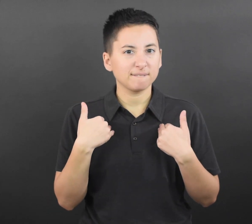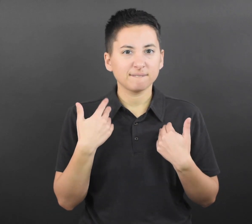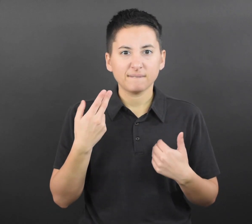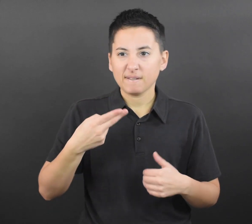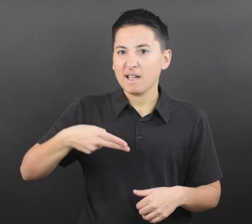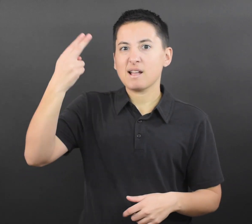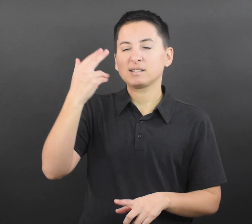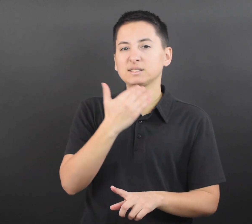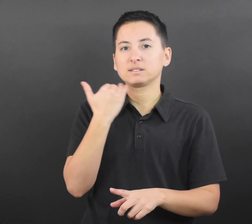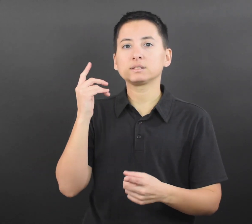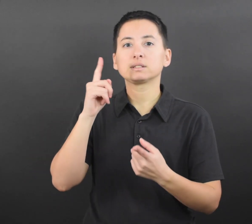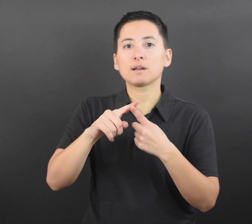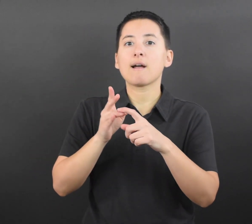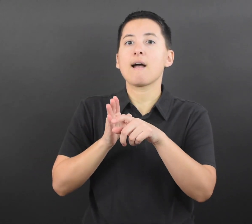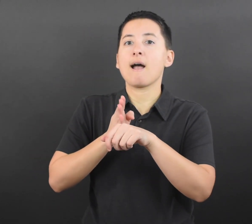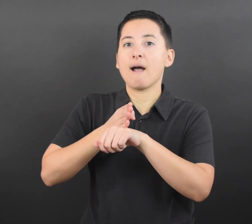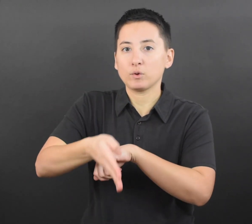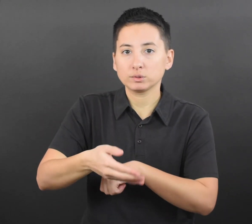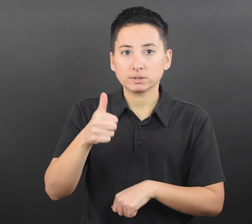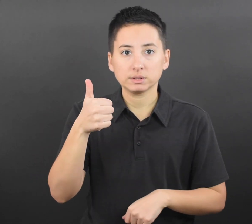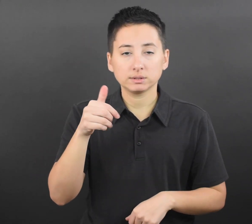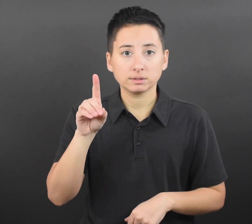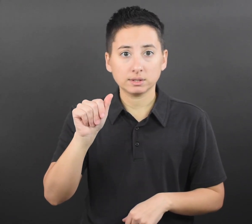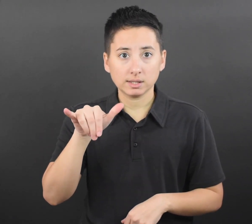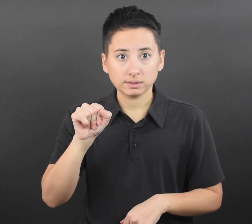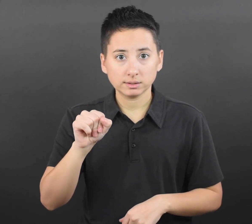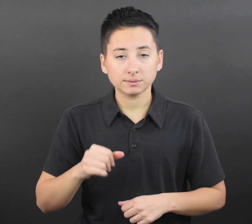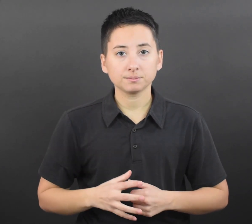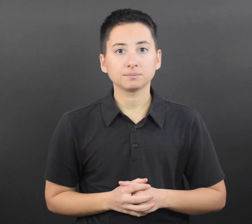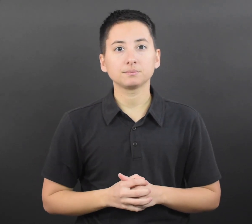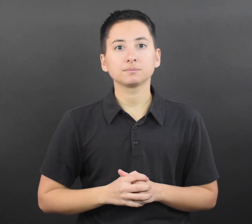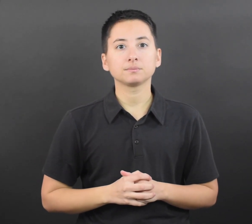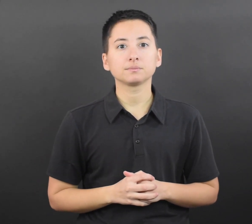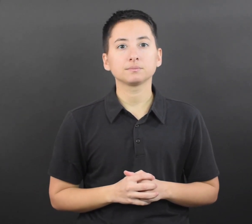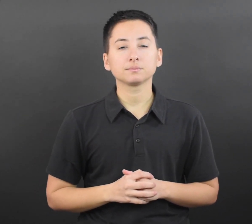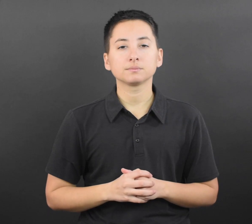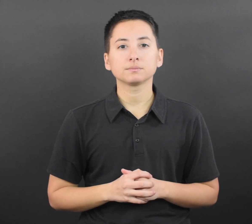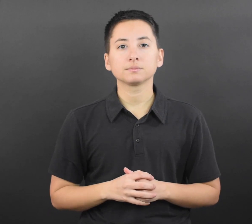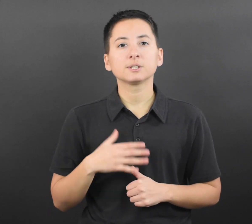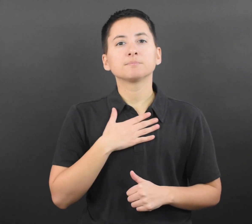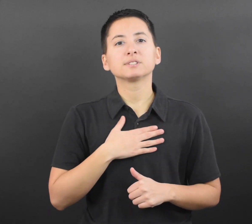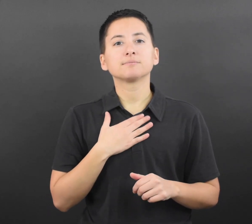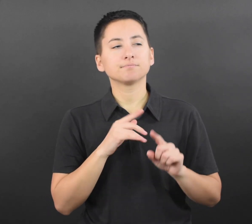and other high-risk settings, until after at least 10 days.